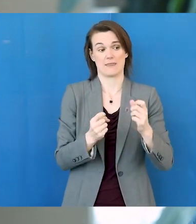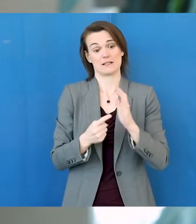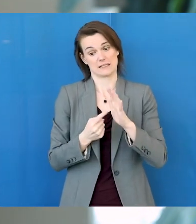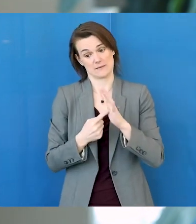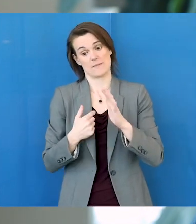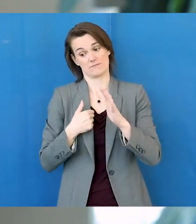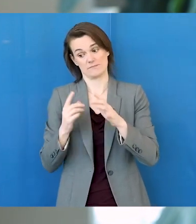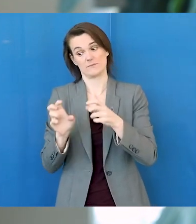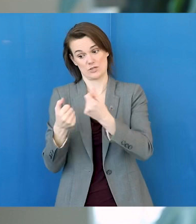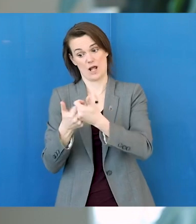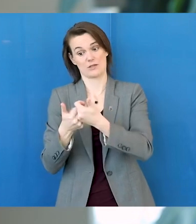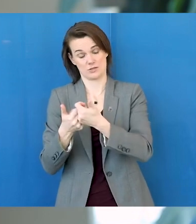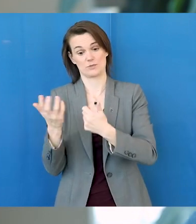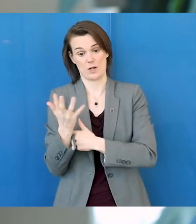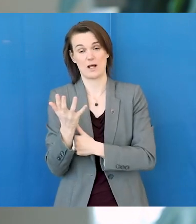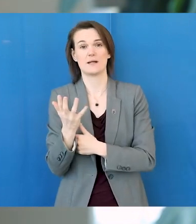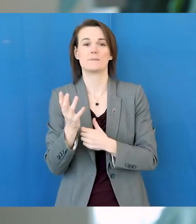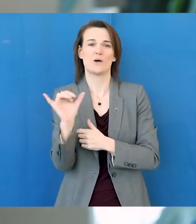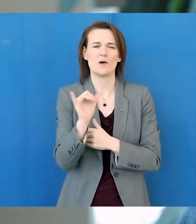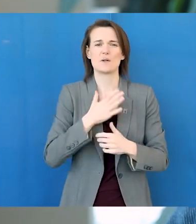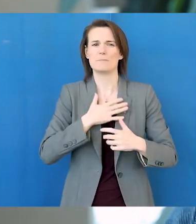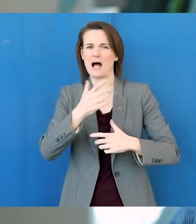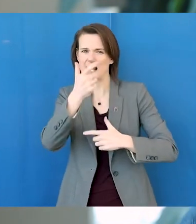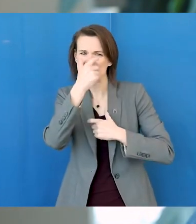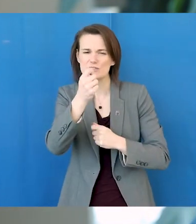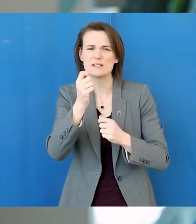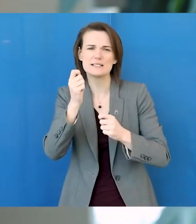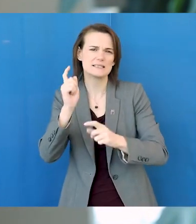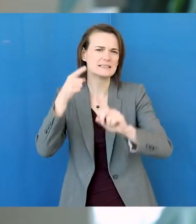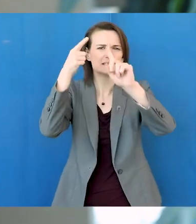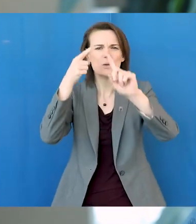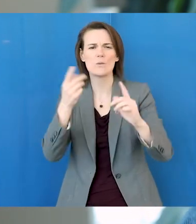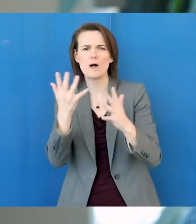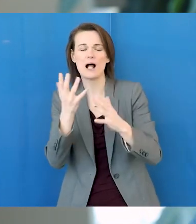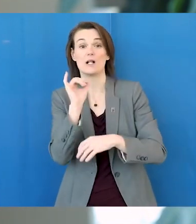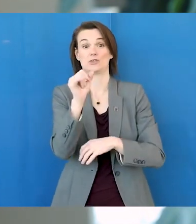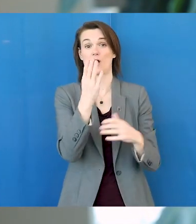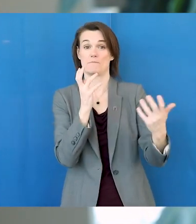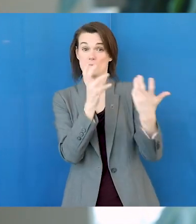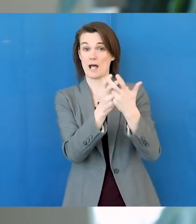about sometimes your challenges, what you're interested in, what jobs might be good for you